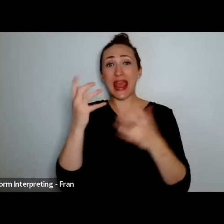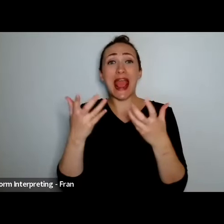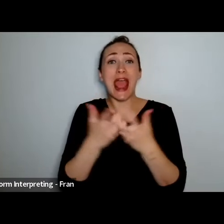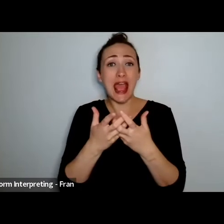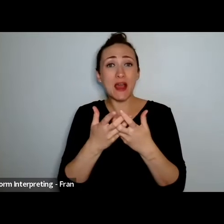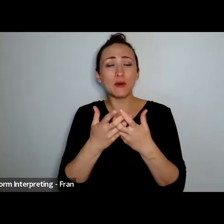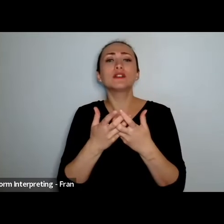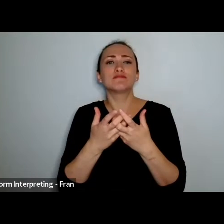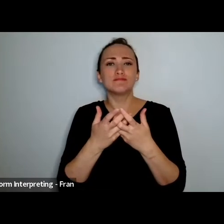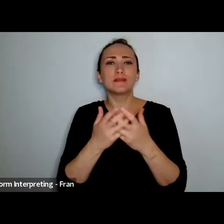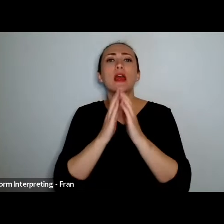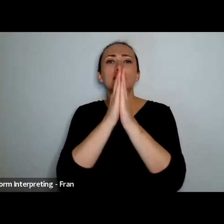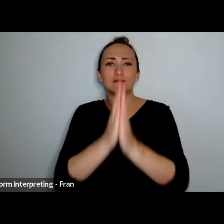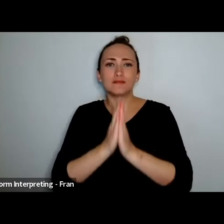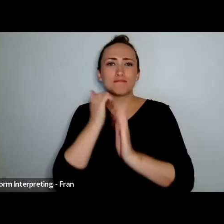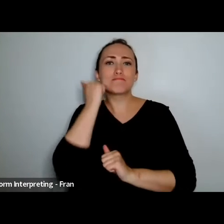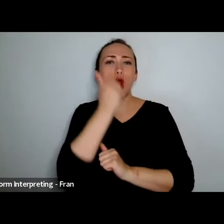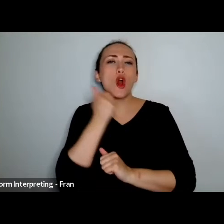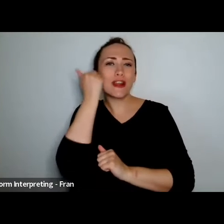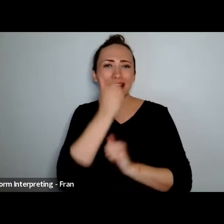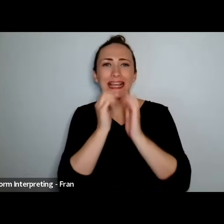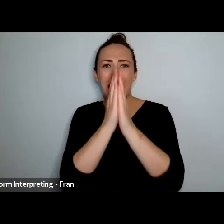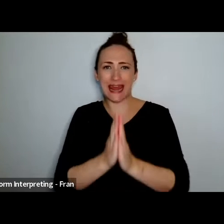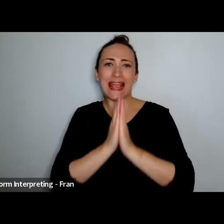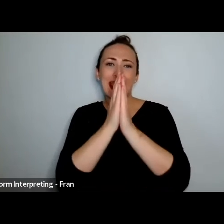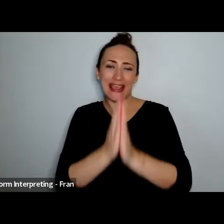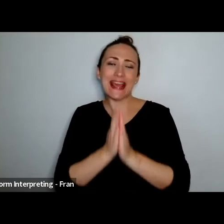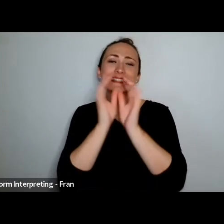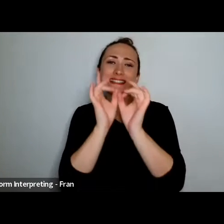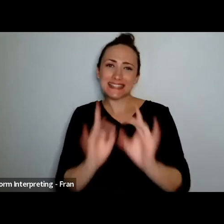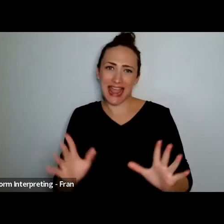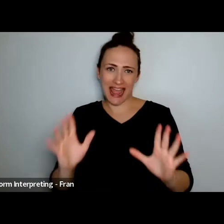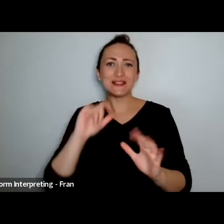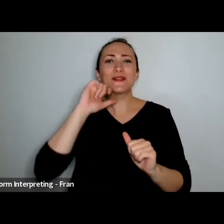Māori incantation, prayer or karakia as we say in Te Reo Māori, Māori language,